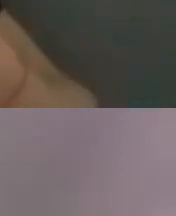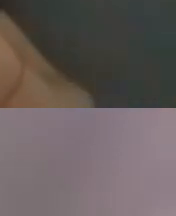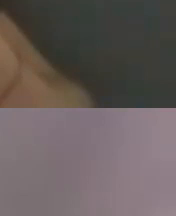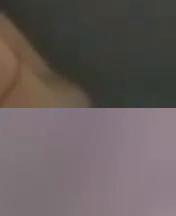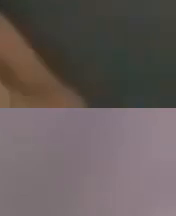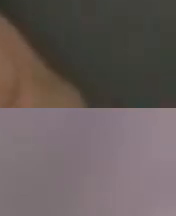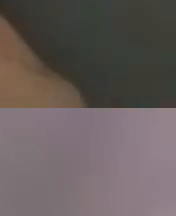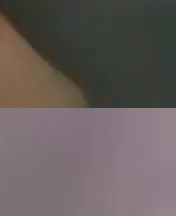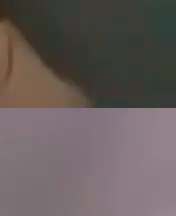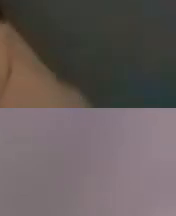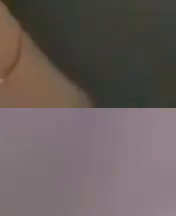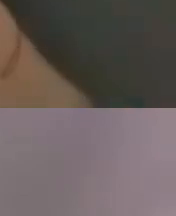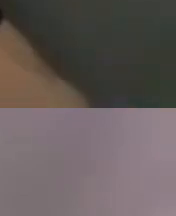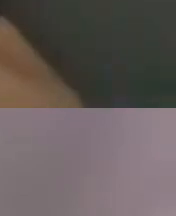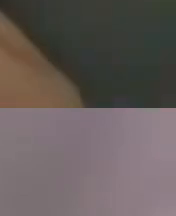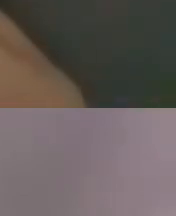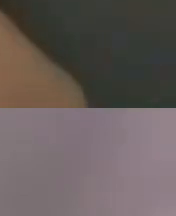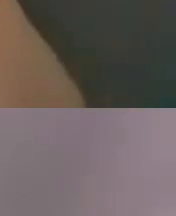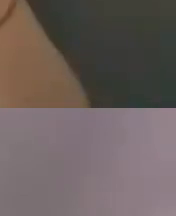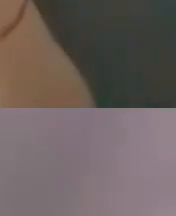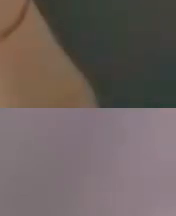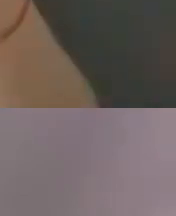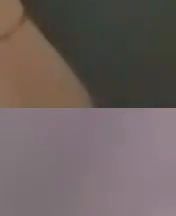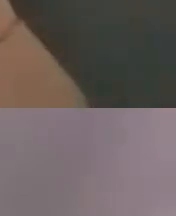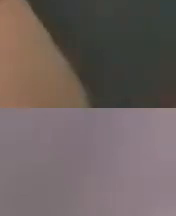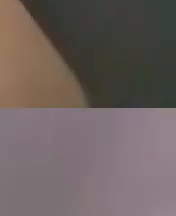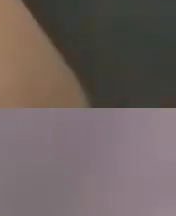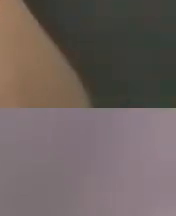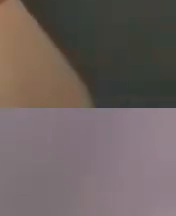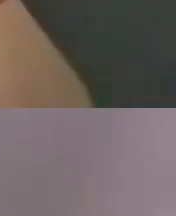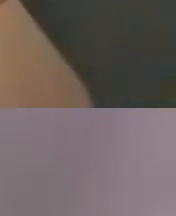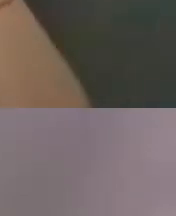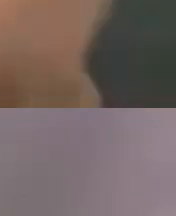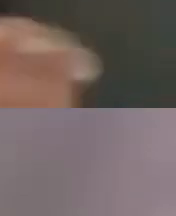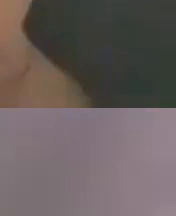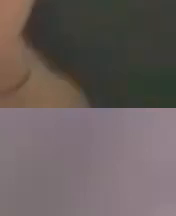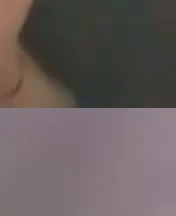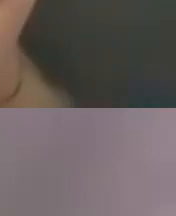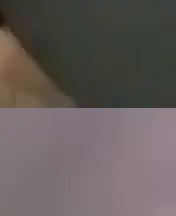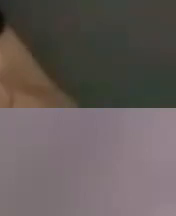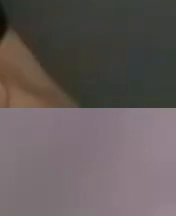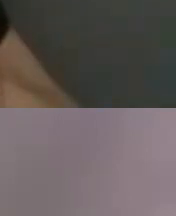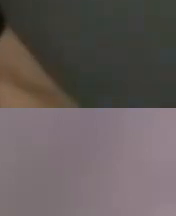employment opportunity commission if we do that and the equal employment opportunity commission